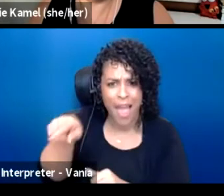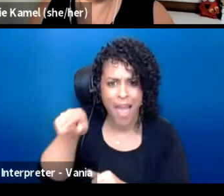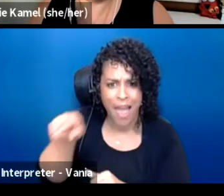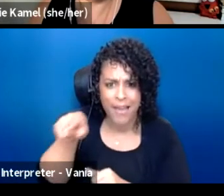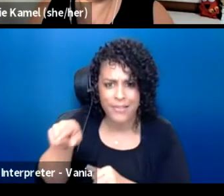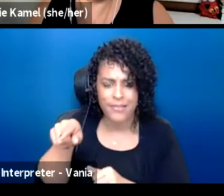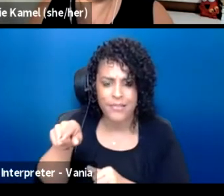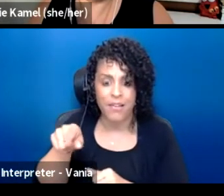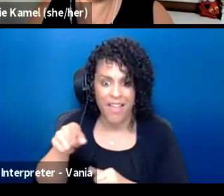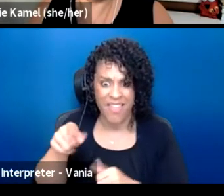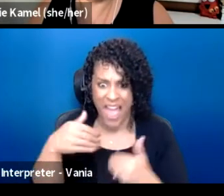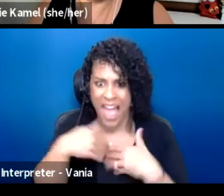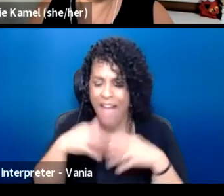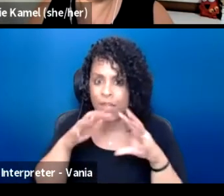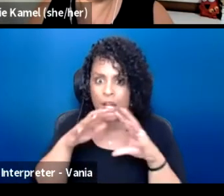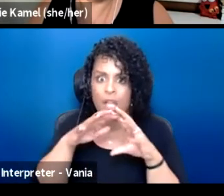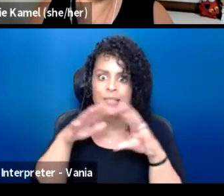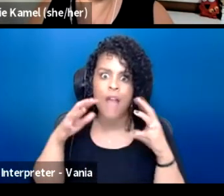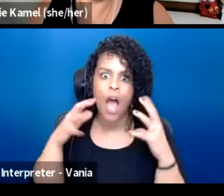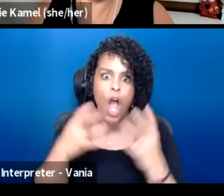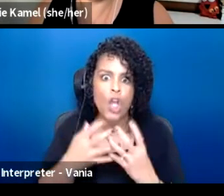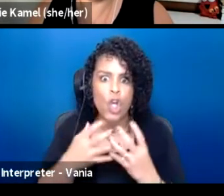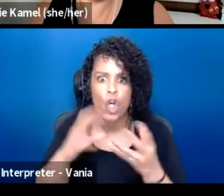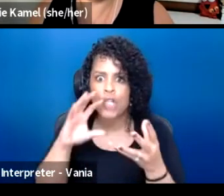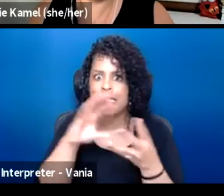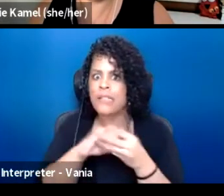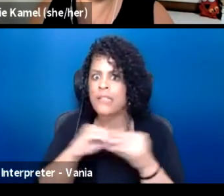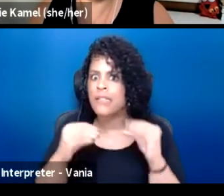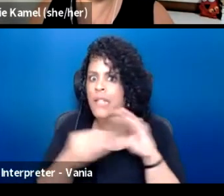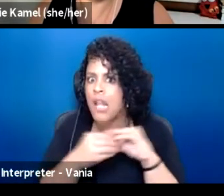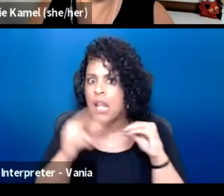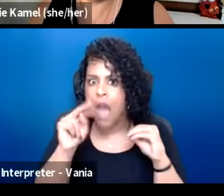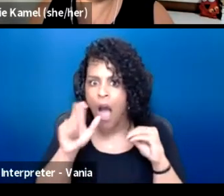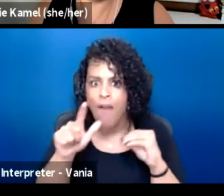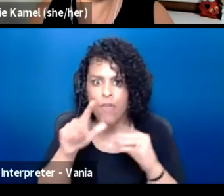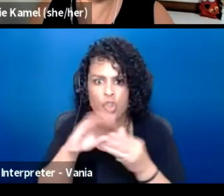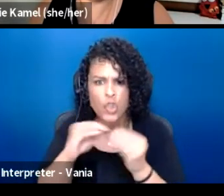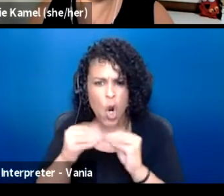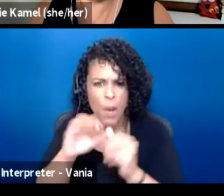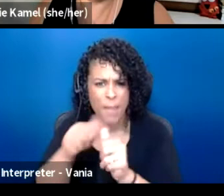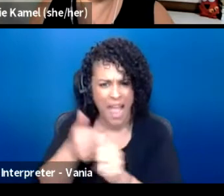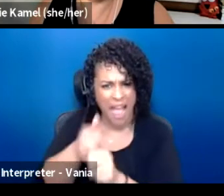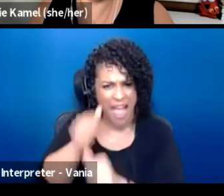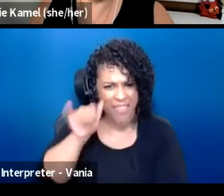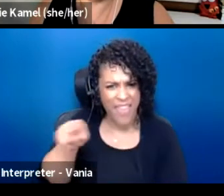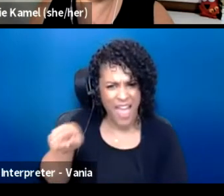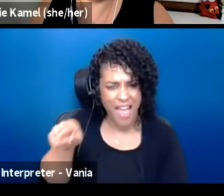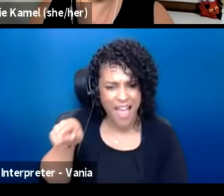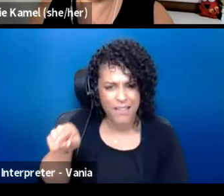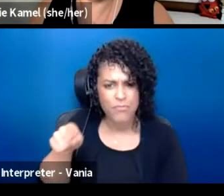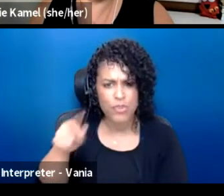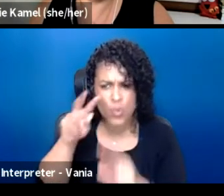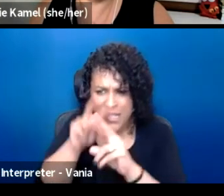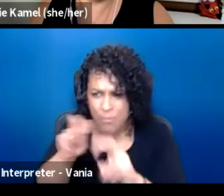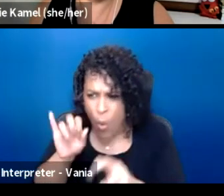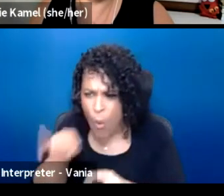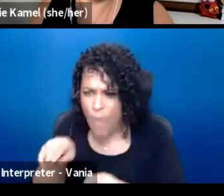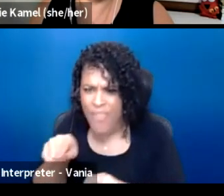I mean, there is an entire novel. Novel's worth of story behind Marbury versus Madison. And to explore that in the classroom